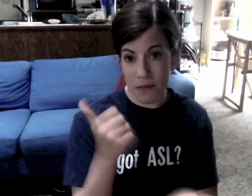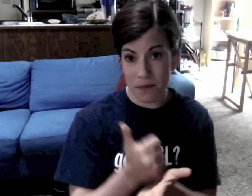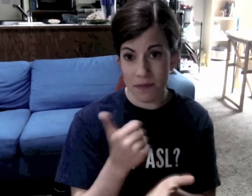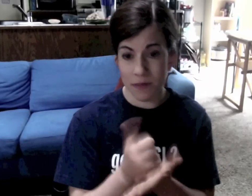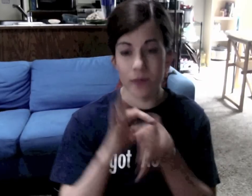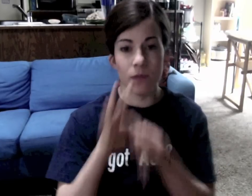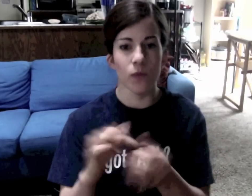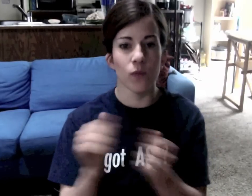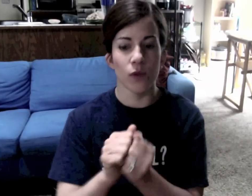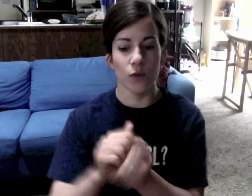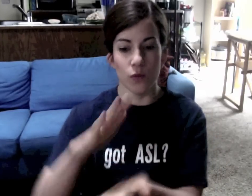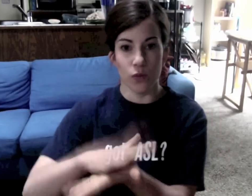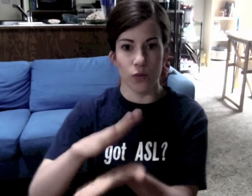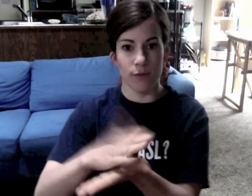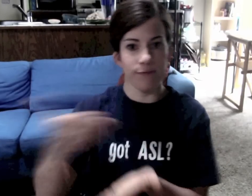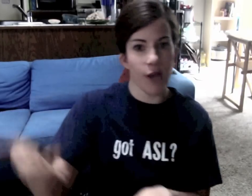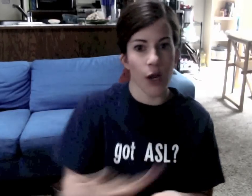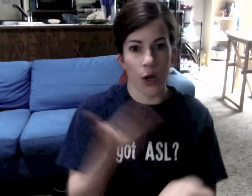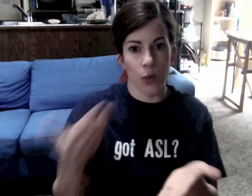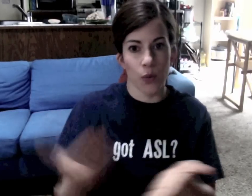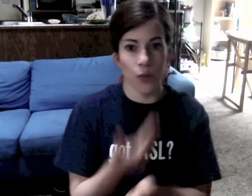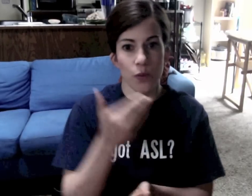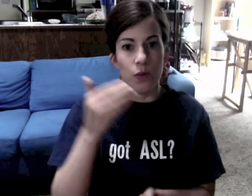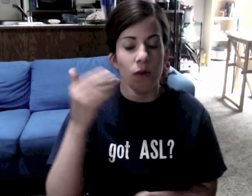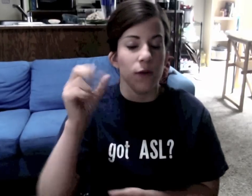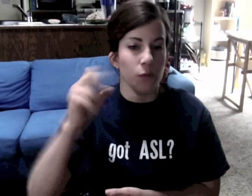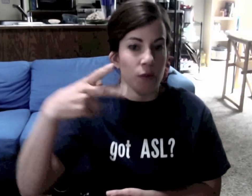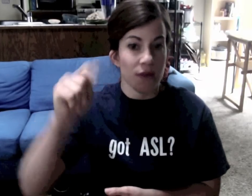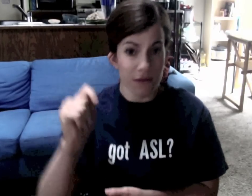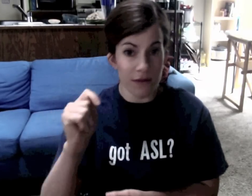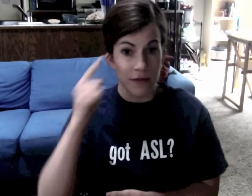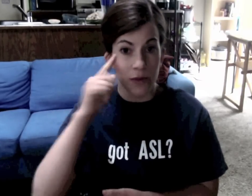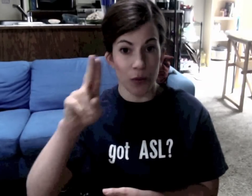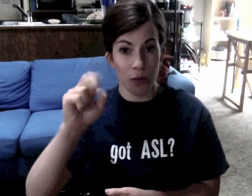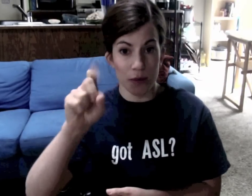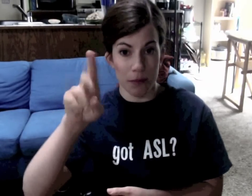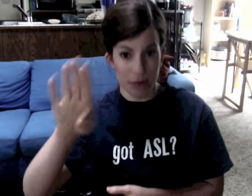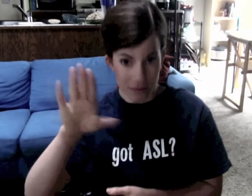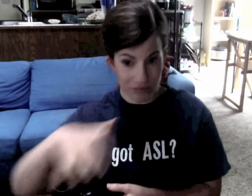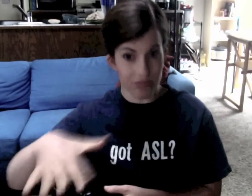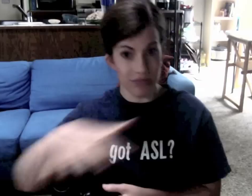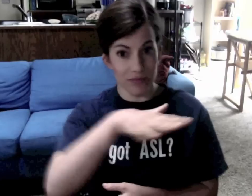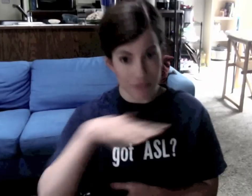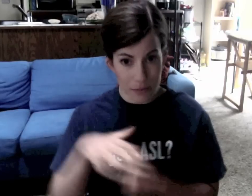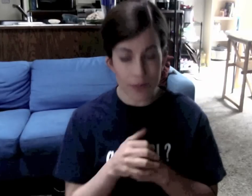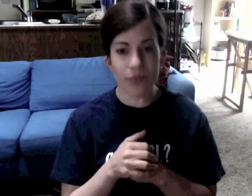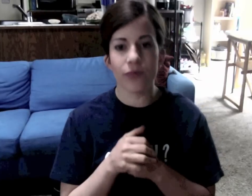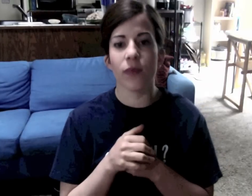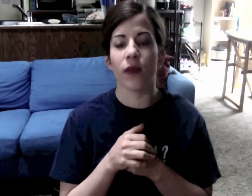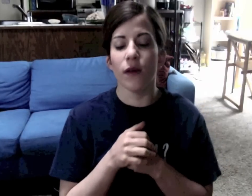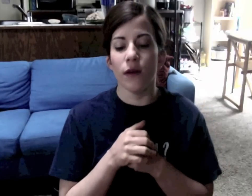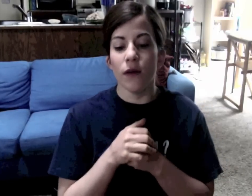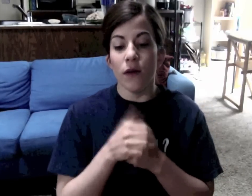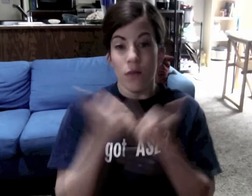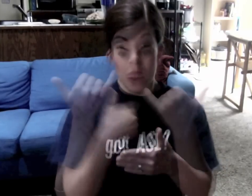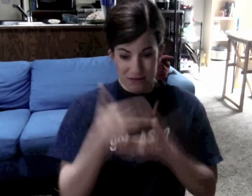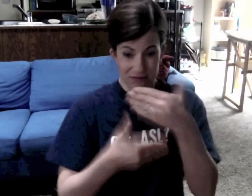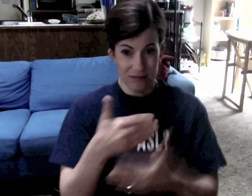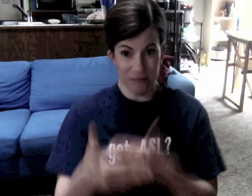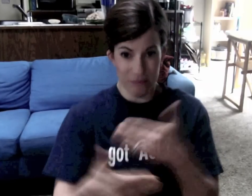It is related to the hiring the new superintendent of USDB. Where are we in the process of hiring the new superintendent?